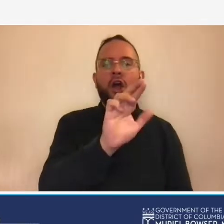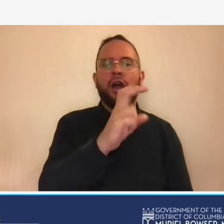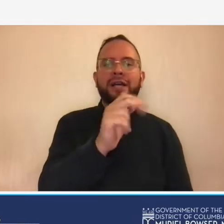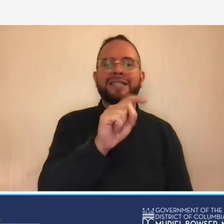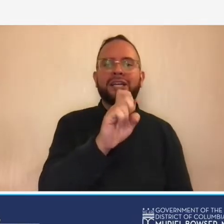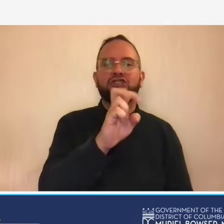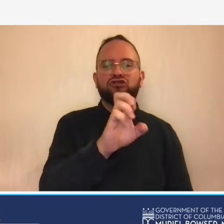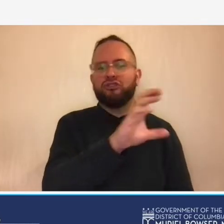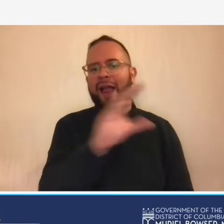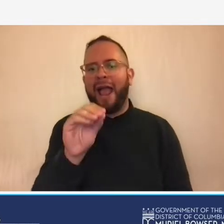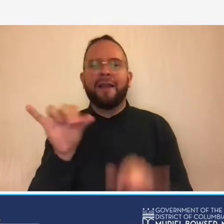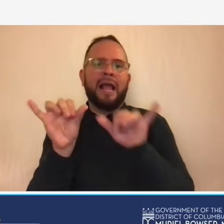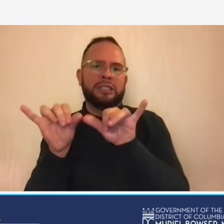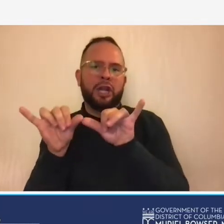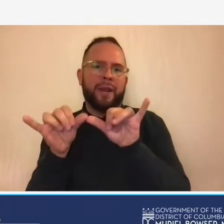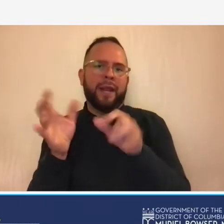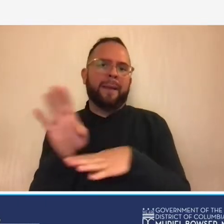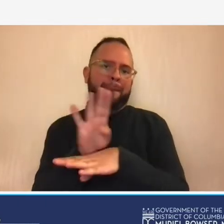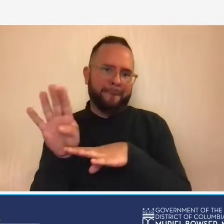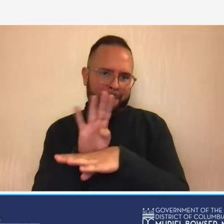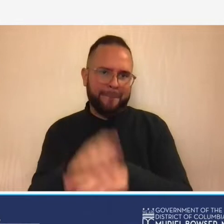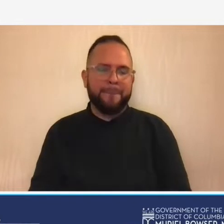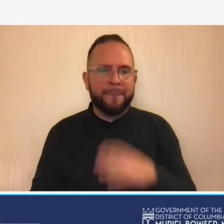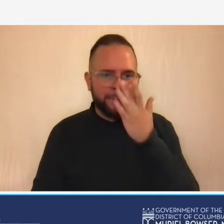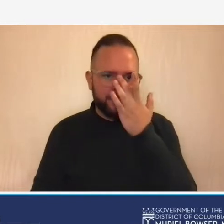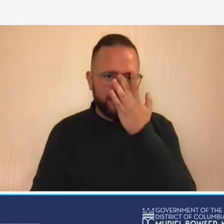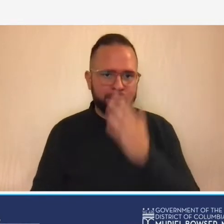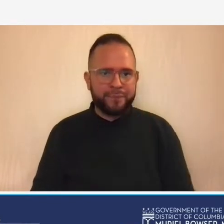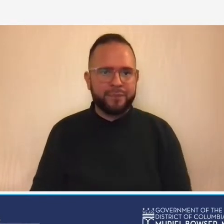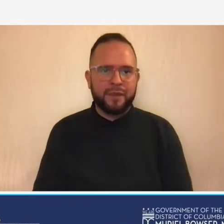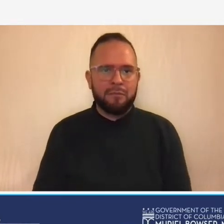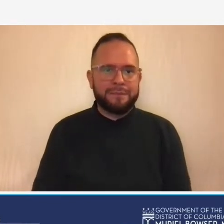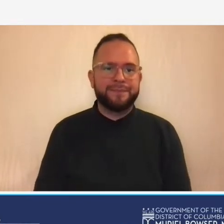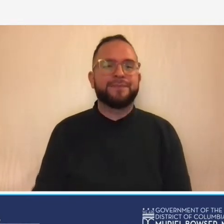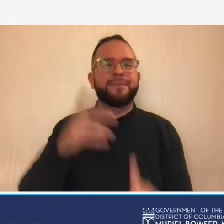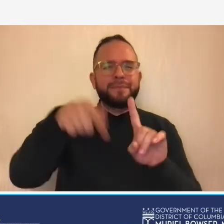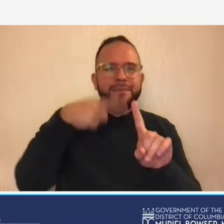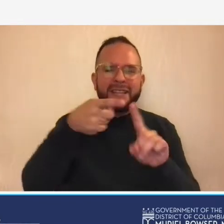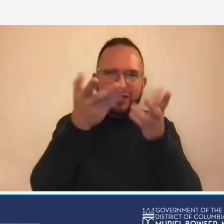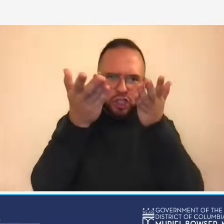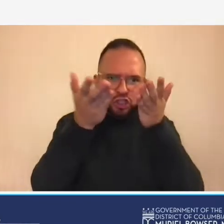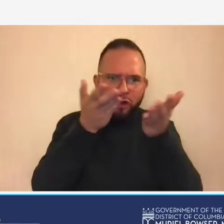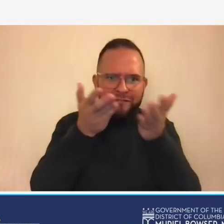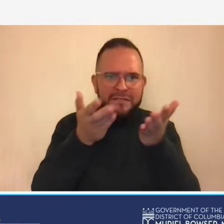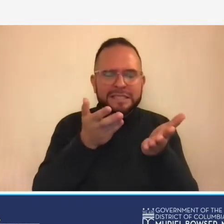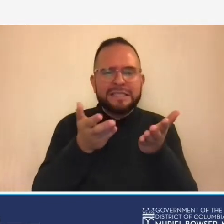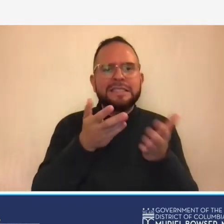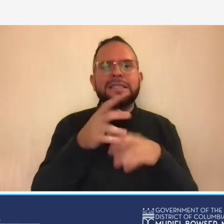okay so the procurement of certain types of services that are defined under federal law at 23